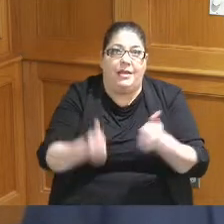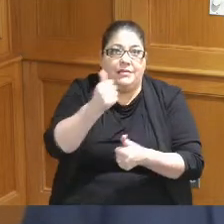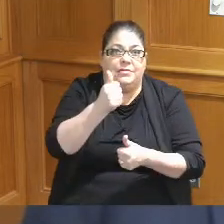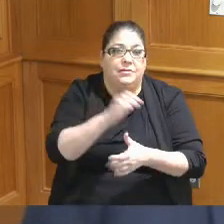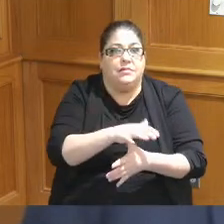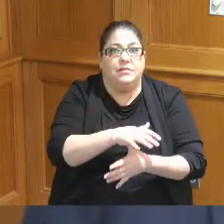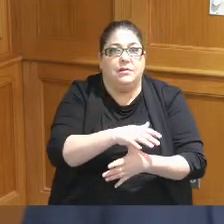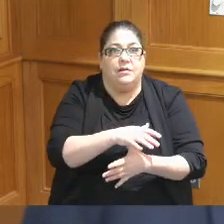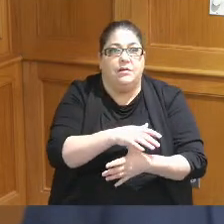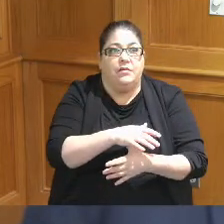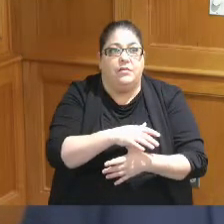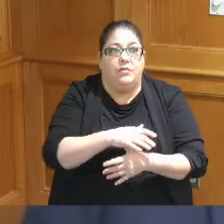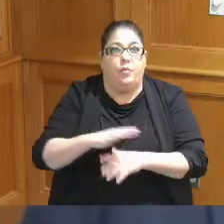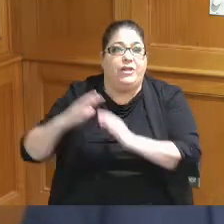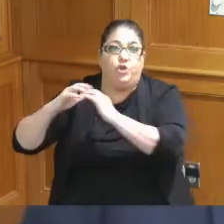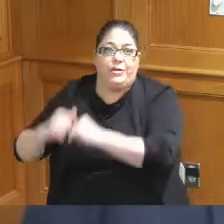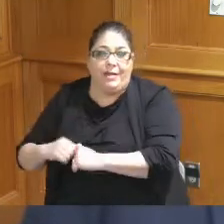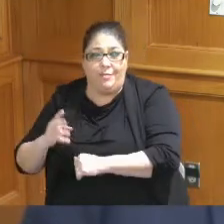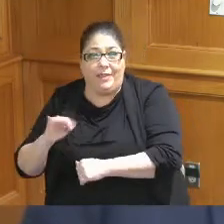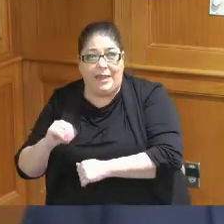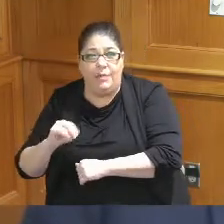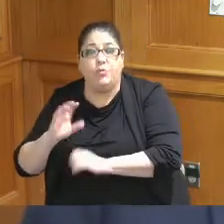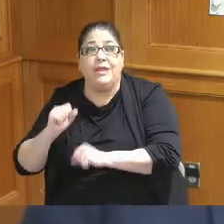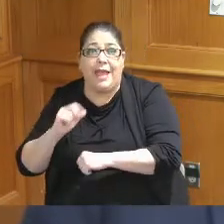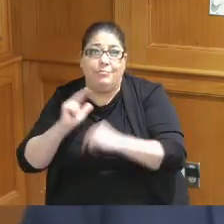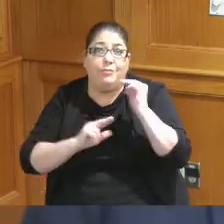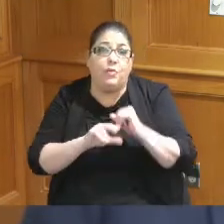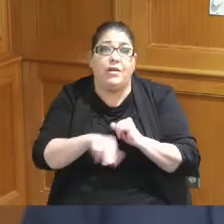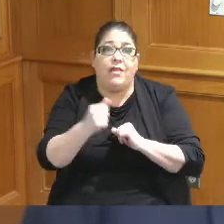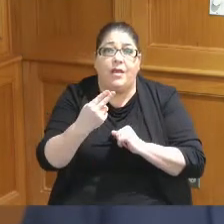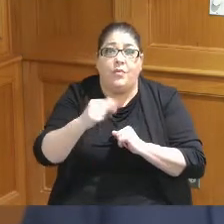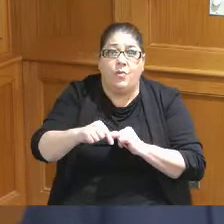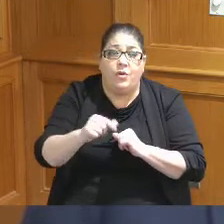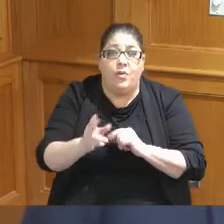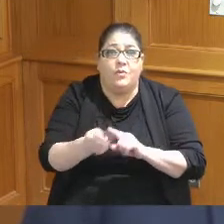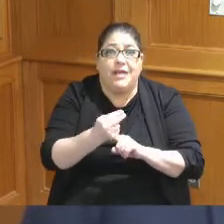the county we took down the Millennium Hotel so we could build another headquarter hotel that could